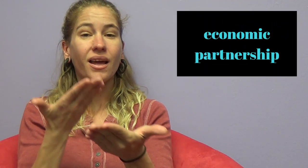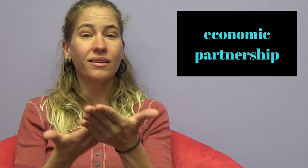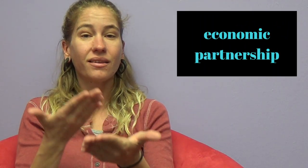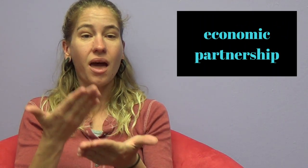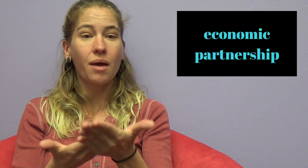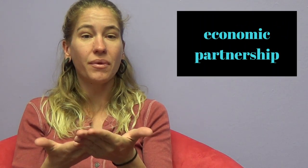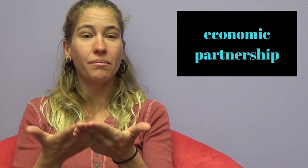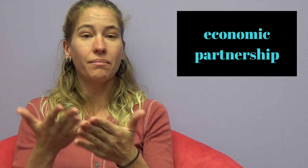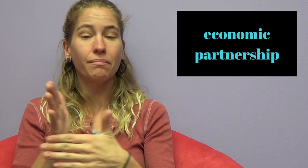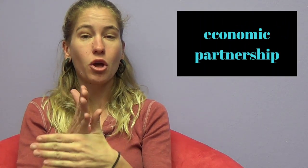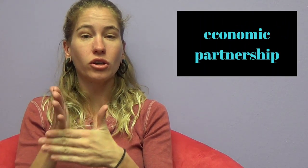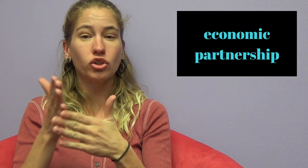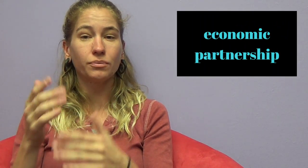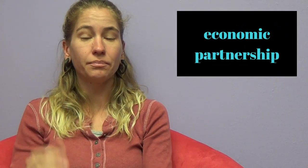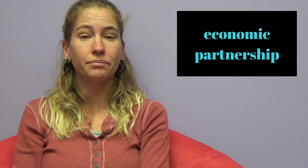Economic partnership.